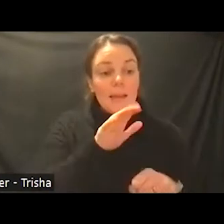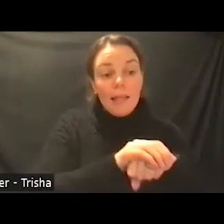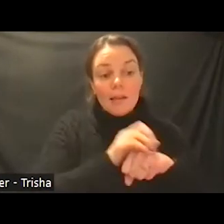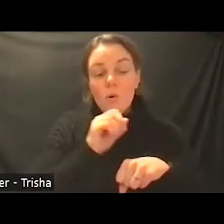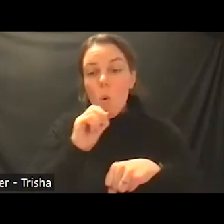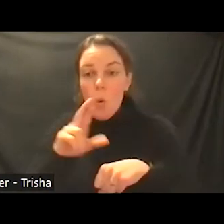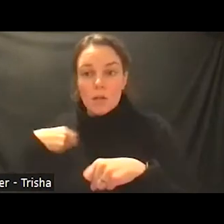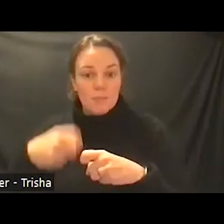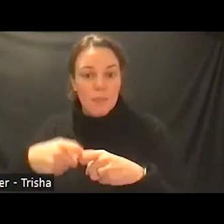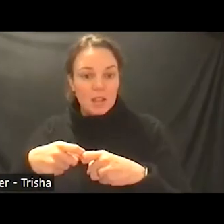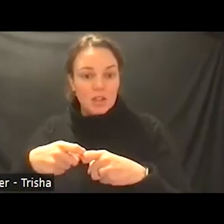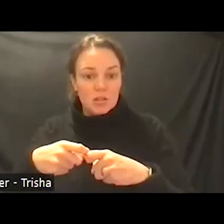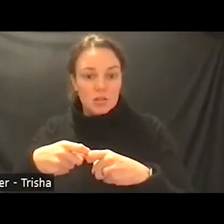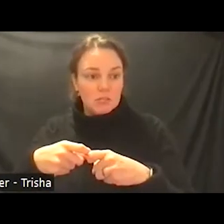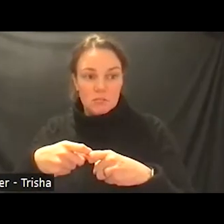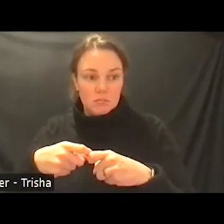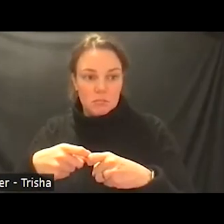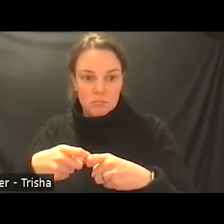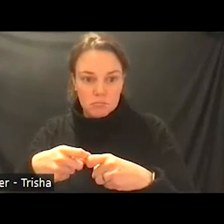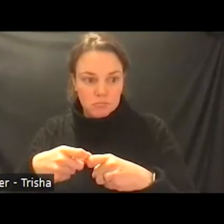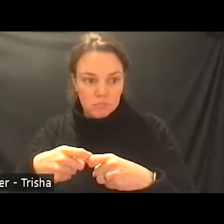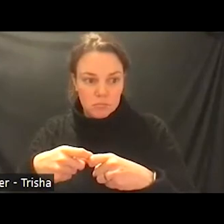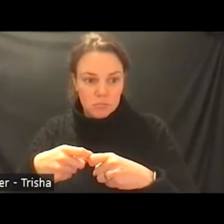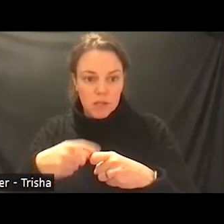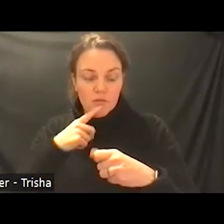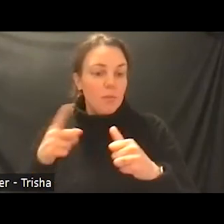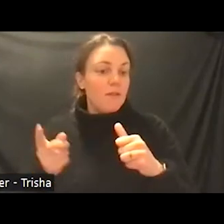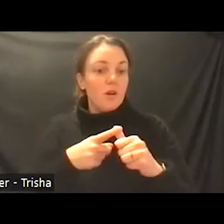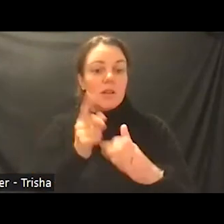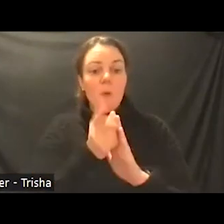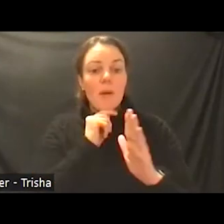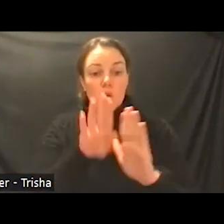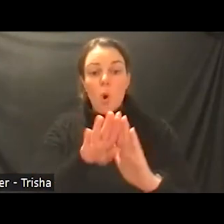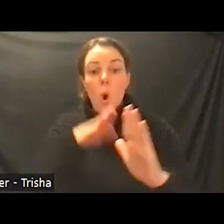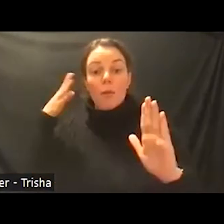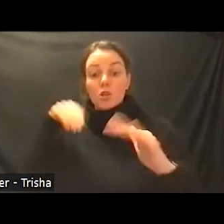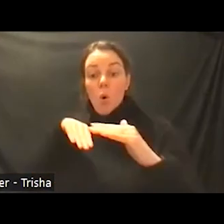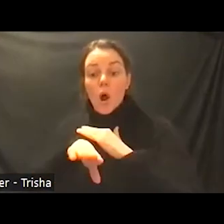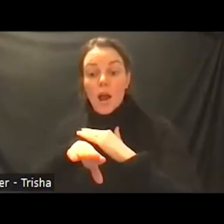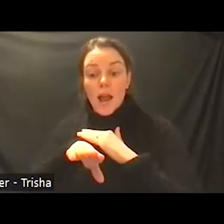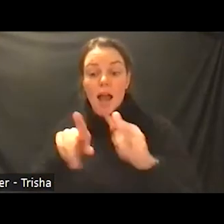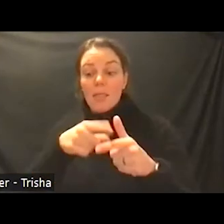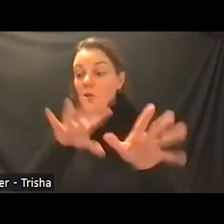straight from the from the time you open the door until you leave the secretaries are bilingual